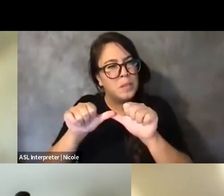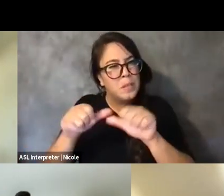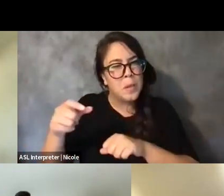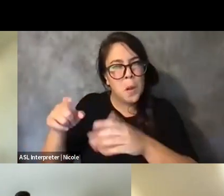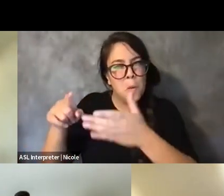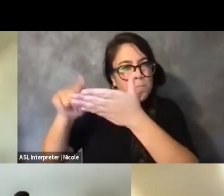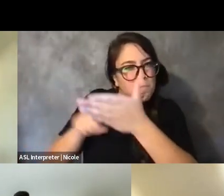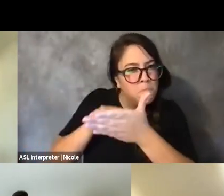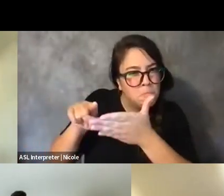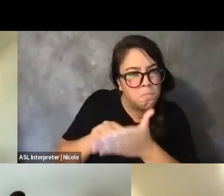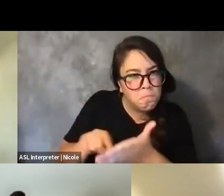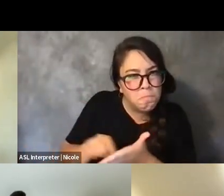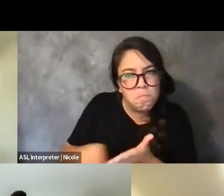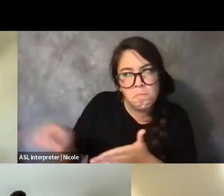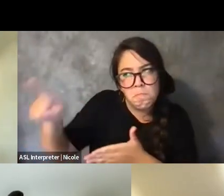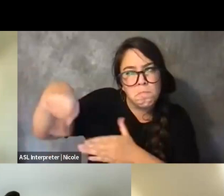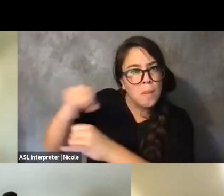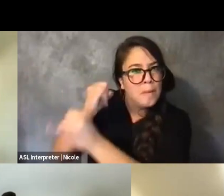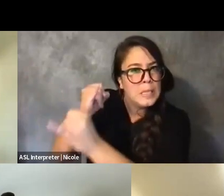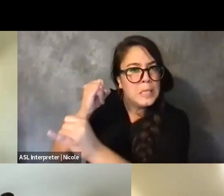that want to co-opt our experiences.